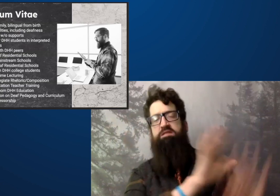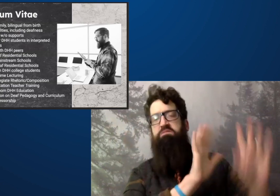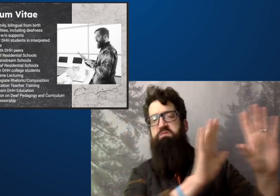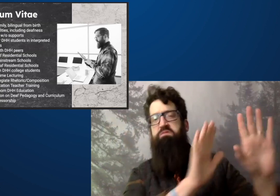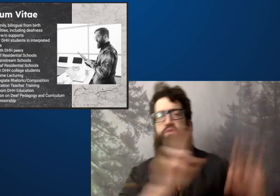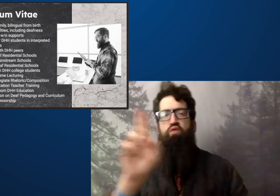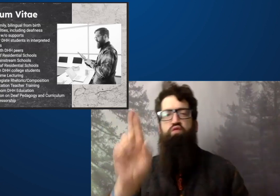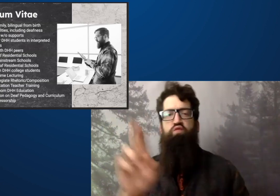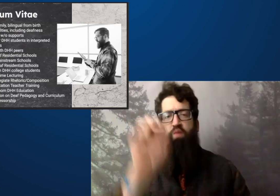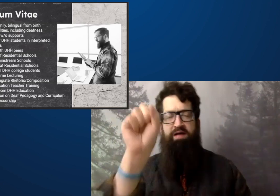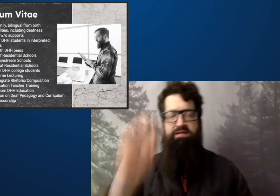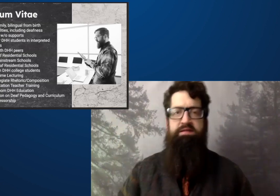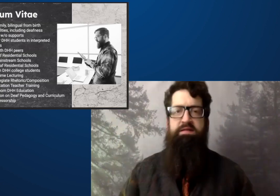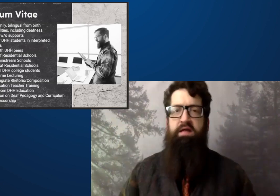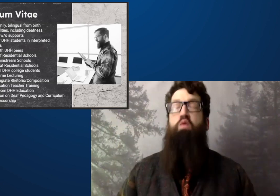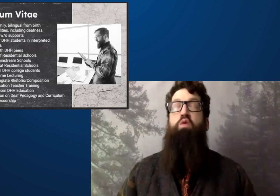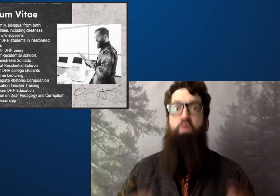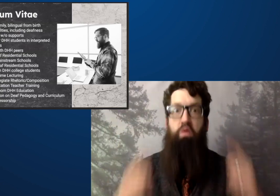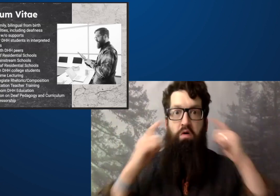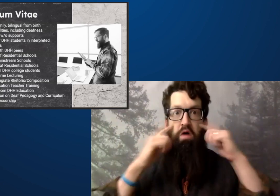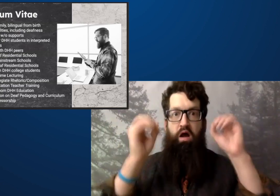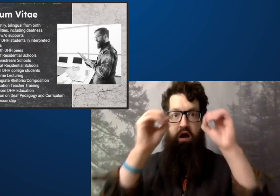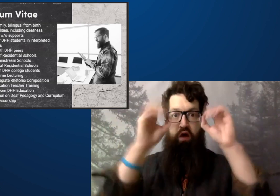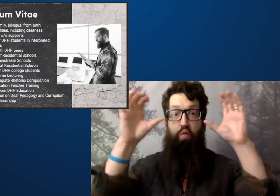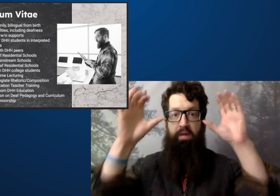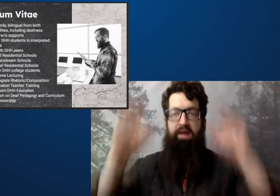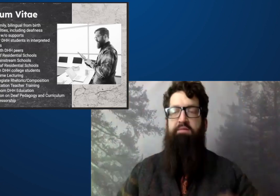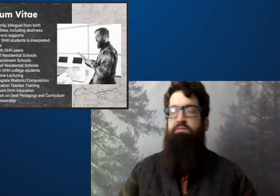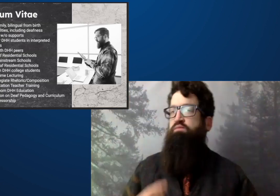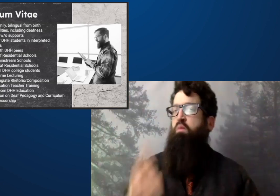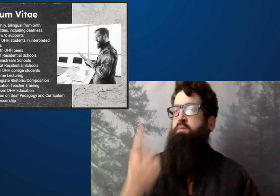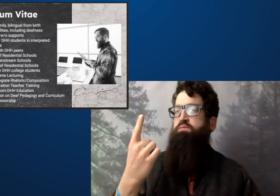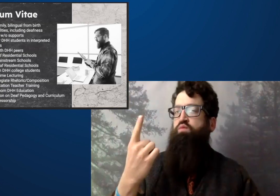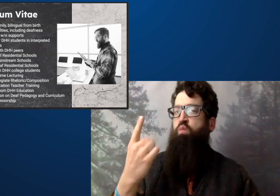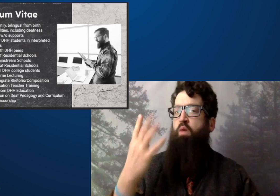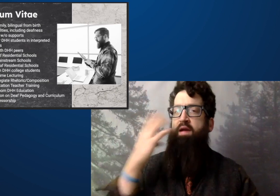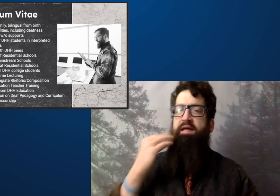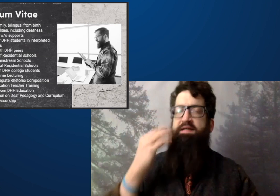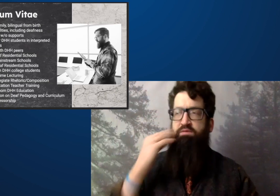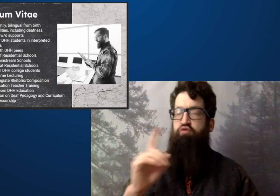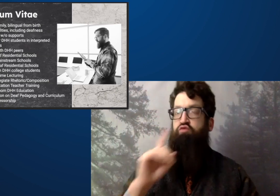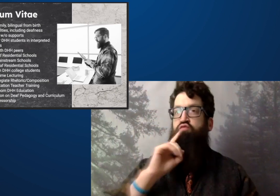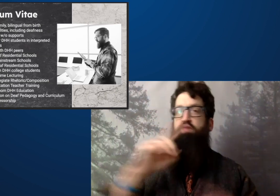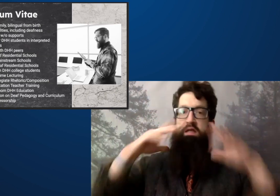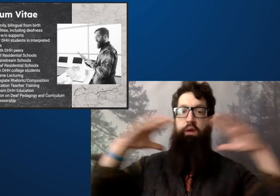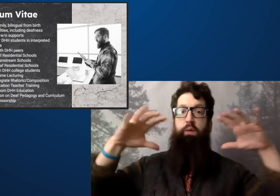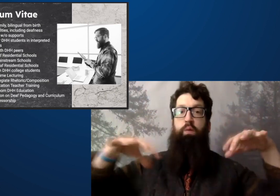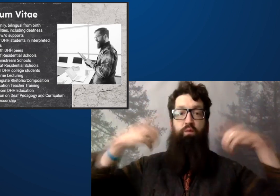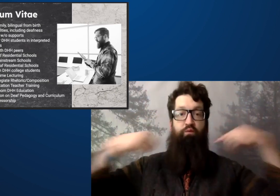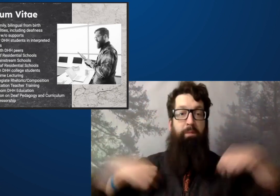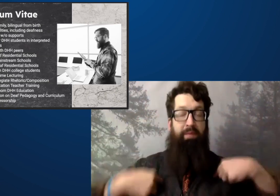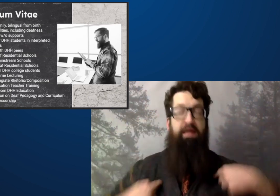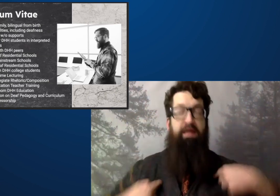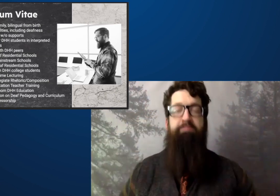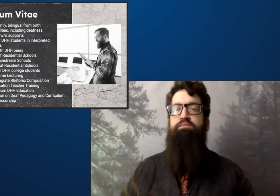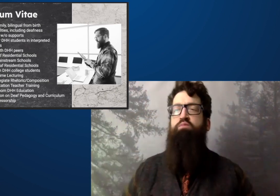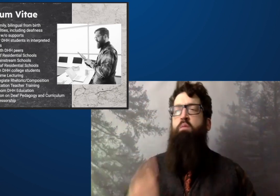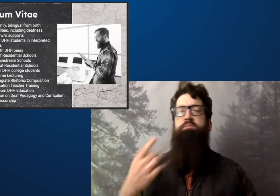Is where I began teaching in the Midwest, the United States, and it was an eye opener experience for me.